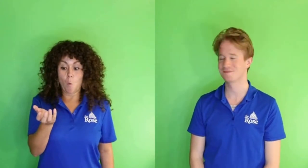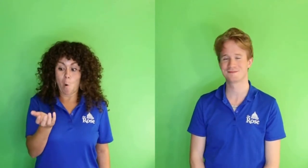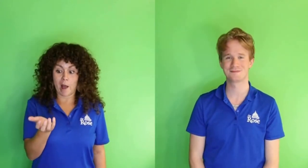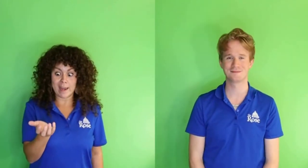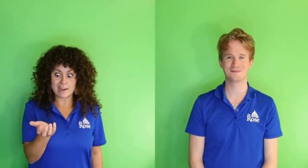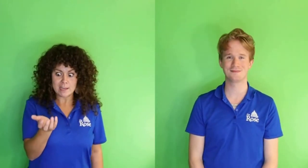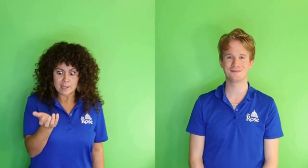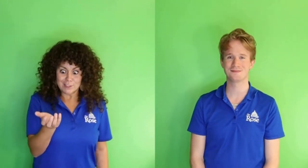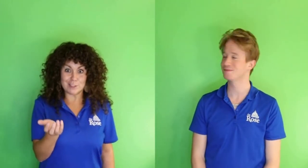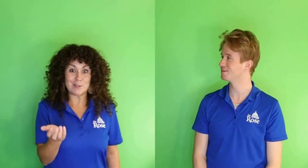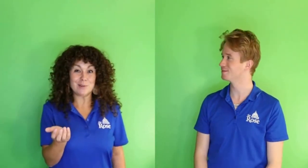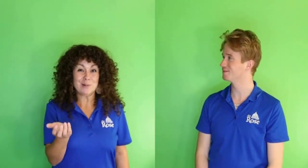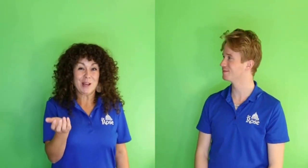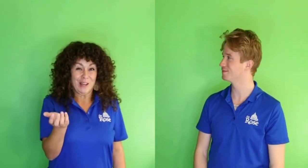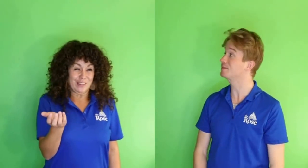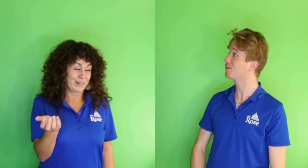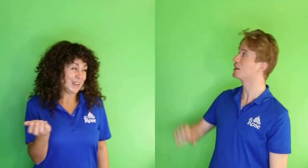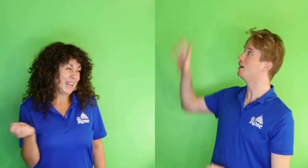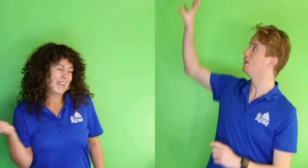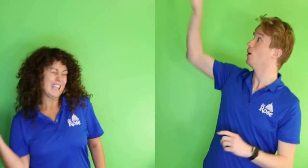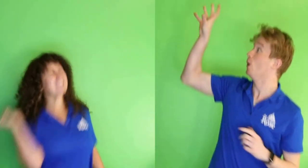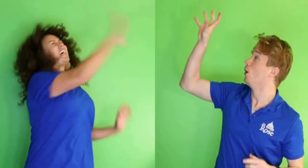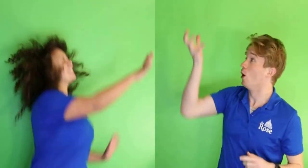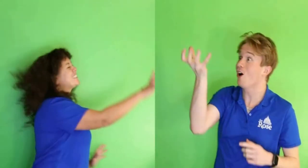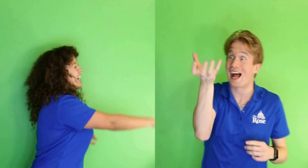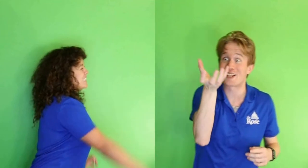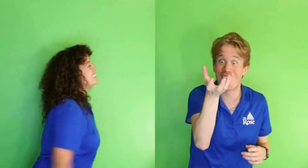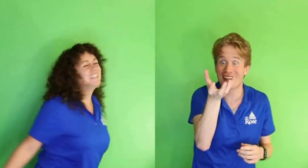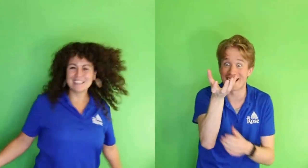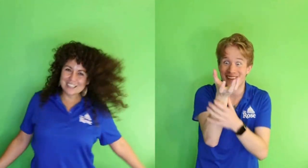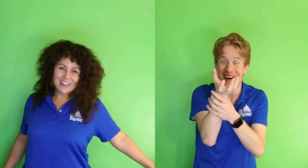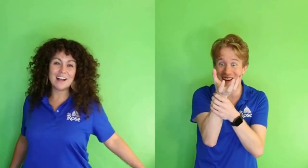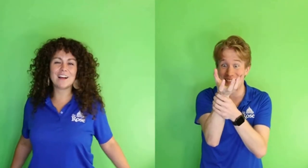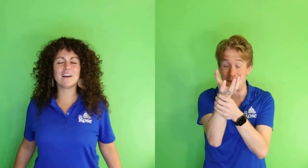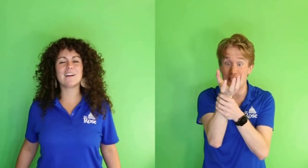1-2-3... Excited toss! I caught it. Awesome.